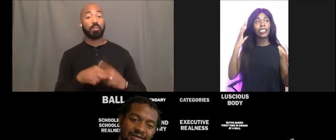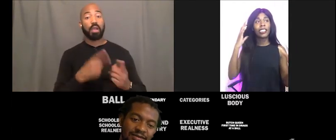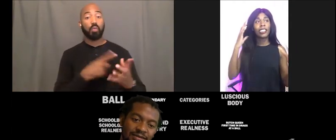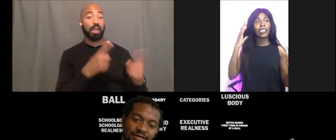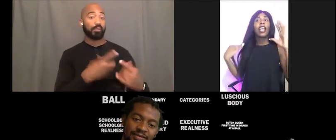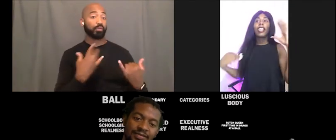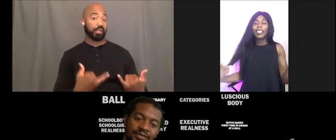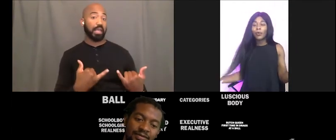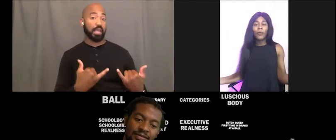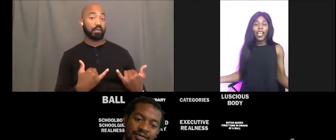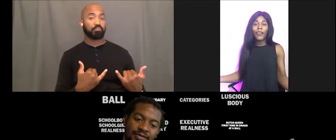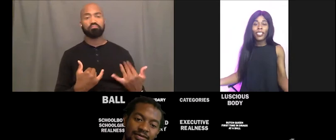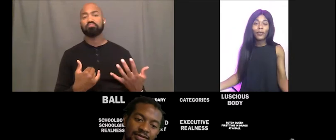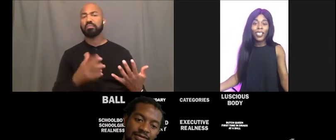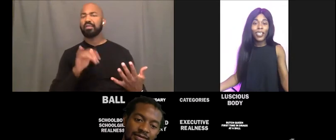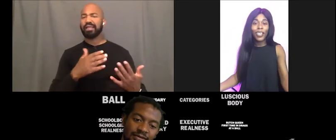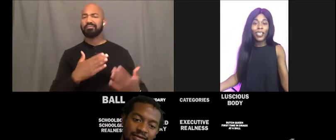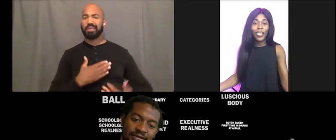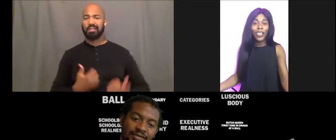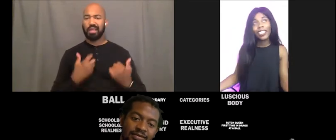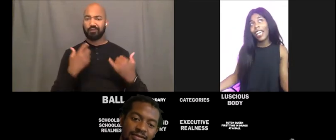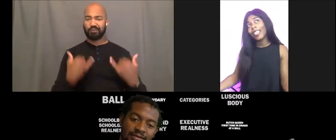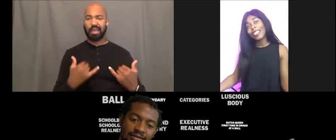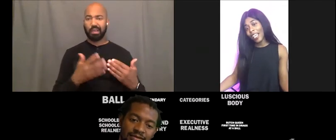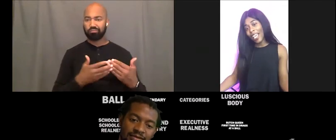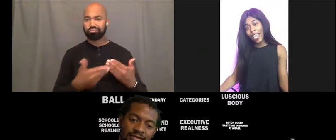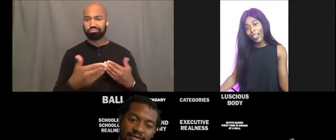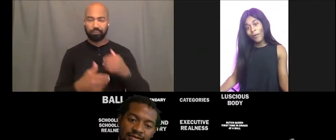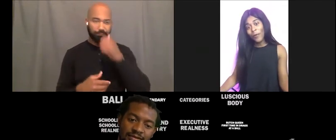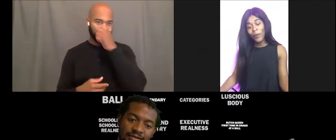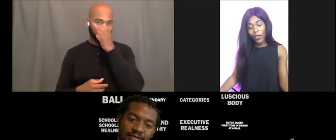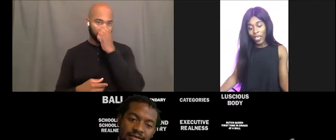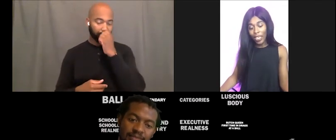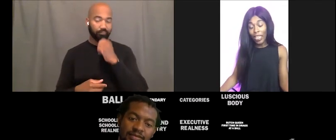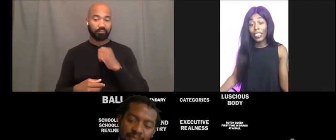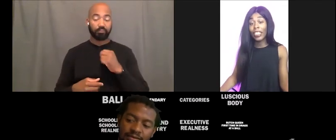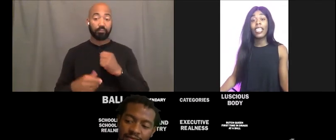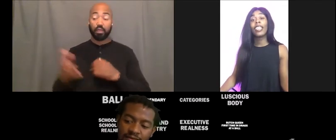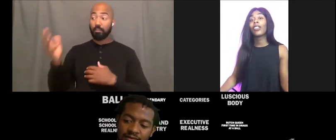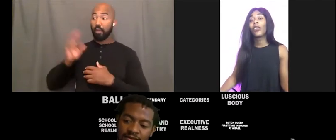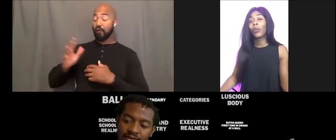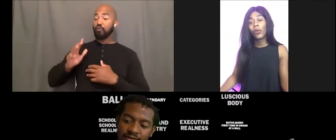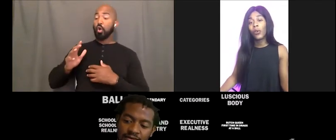That's what my life has become. It's not the same but its getting us through.